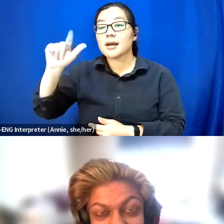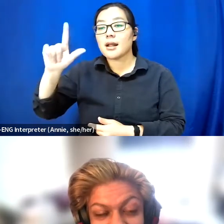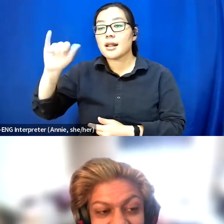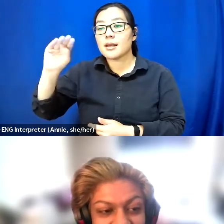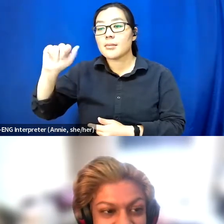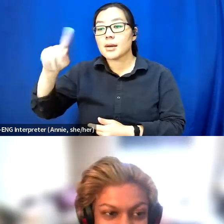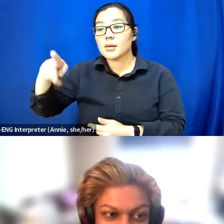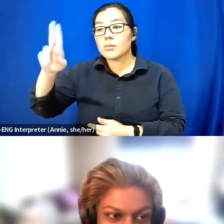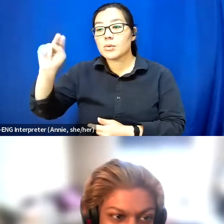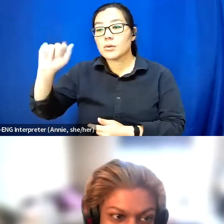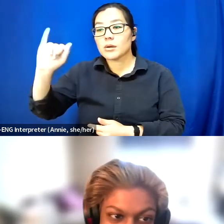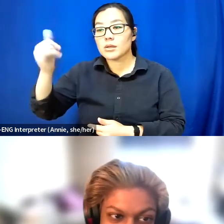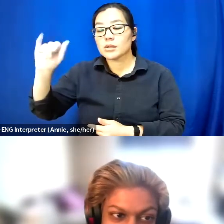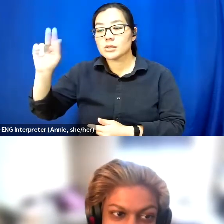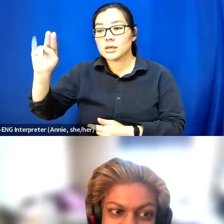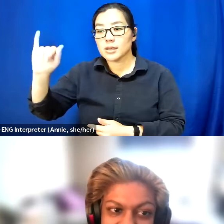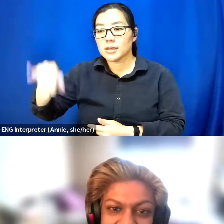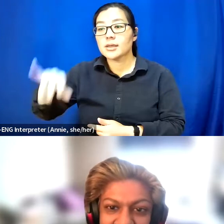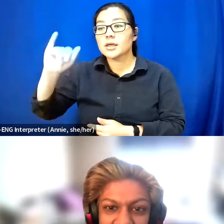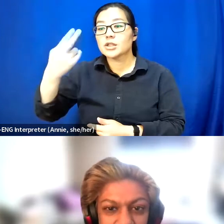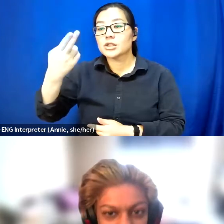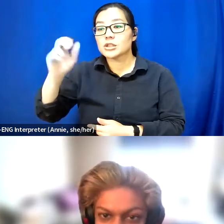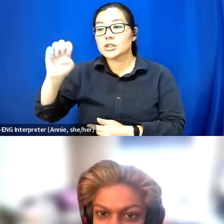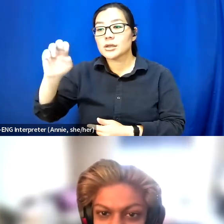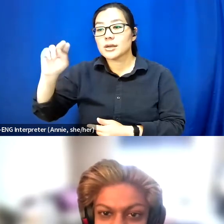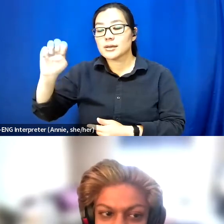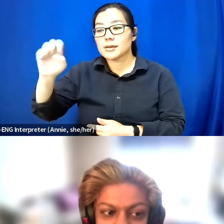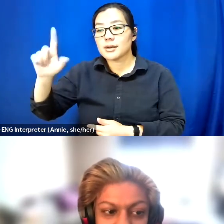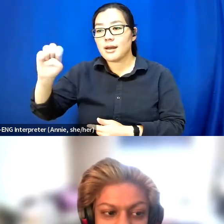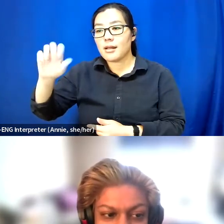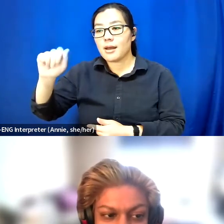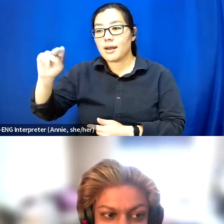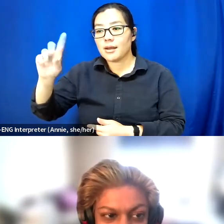and our newest member is who goes by first name only.